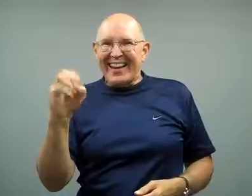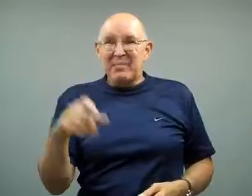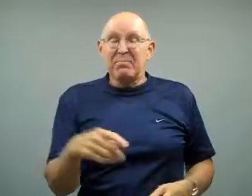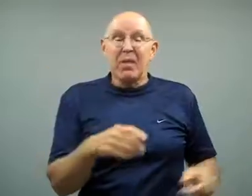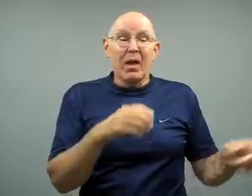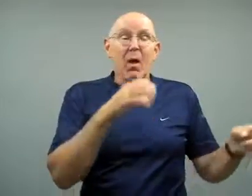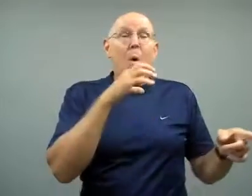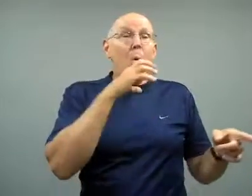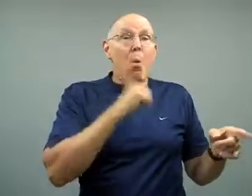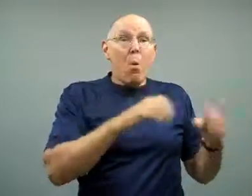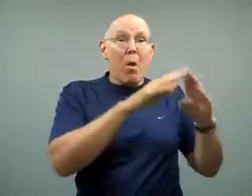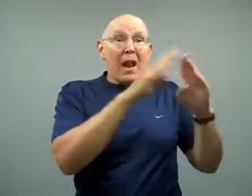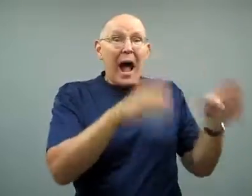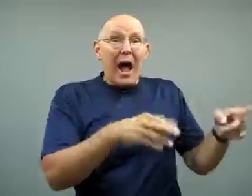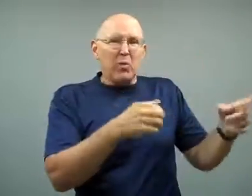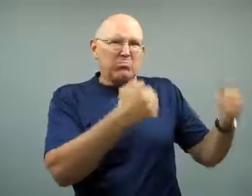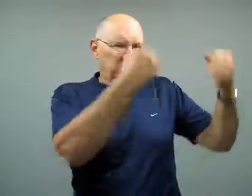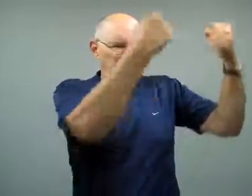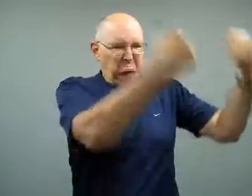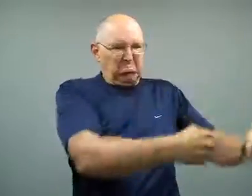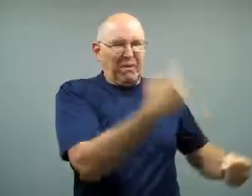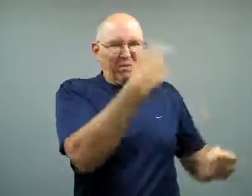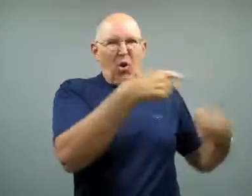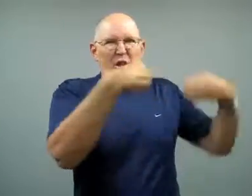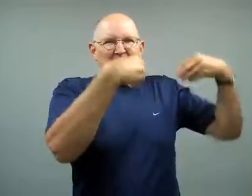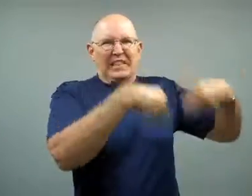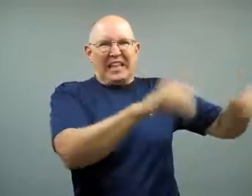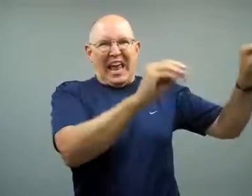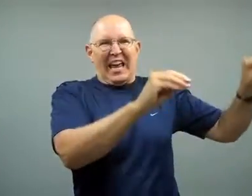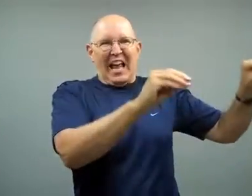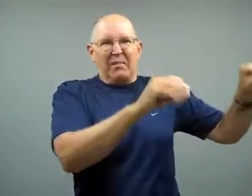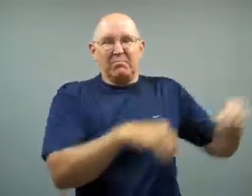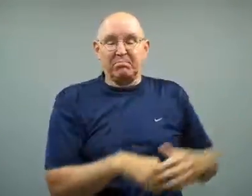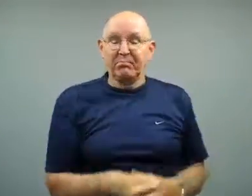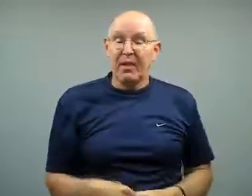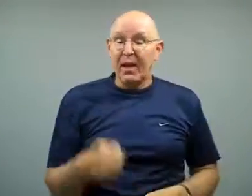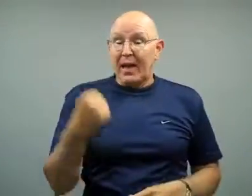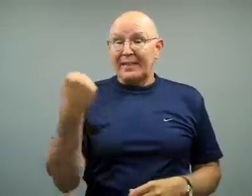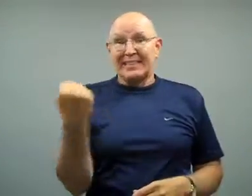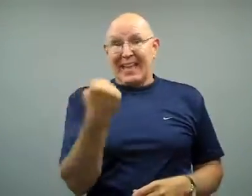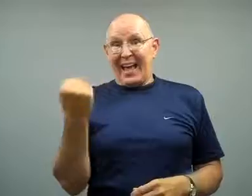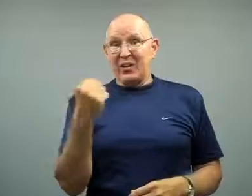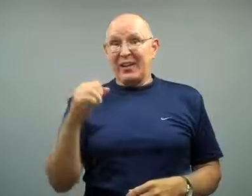They put their old house up for sale.